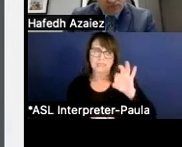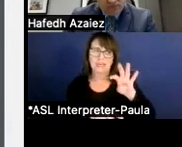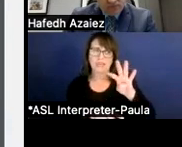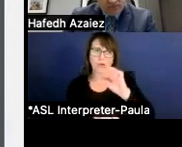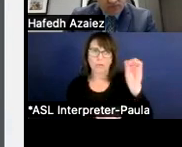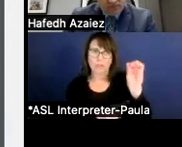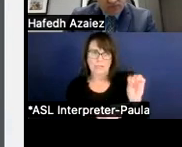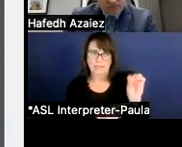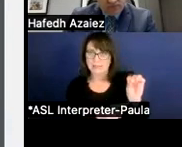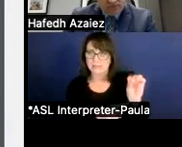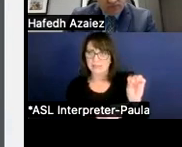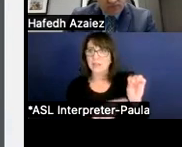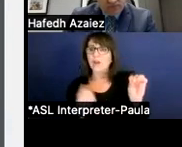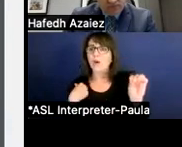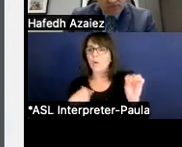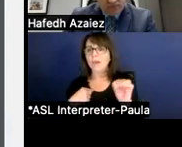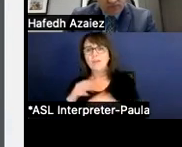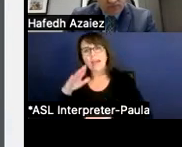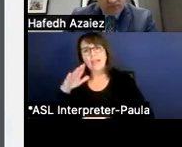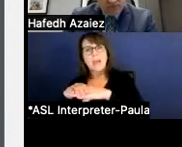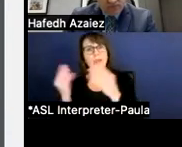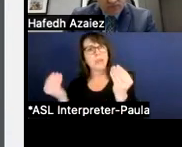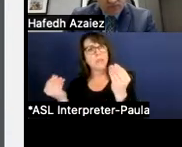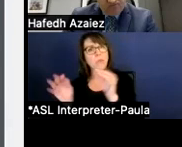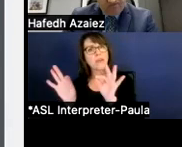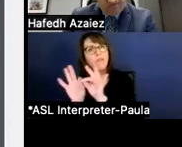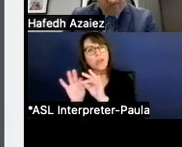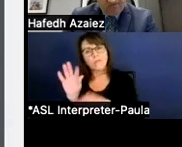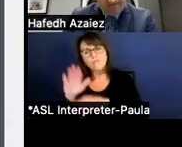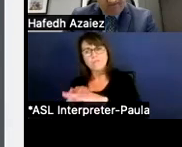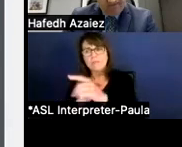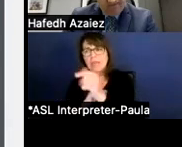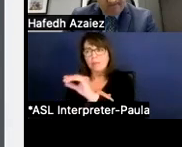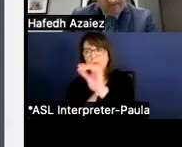We are capping the property values increase at 10%. And our basis allotment at the time